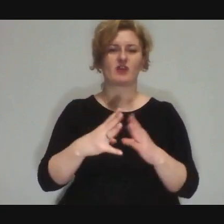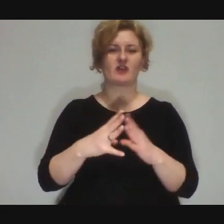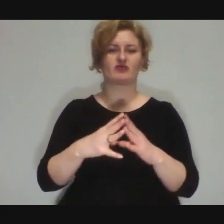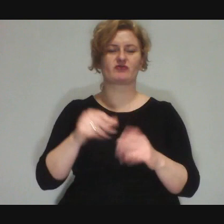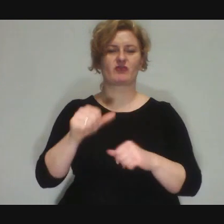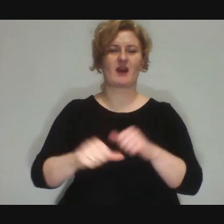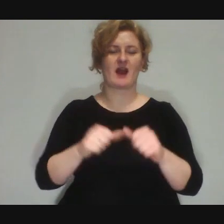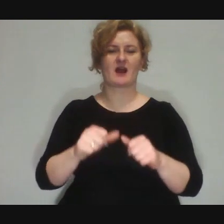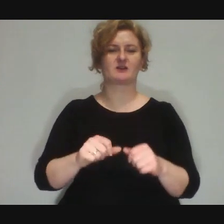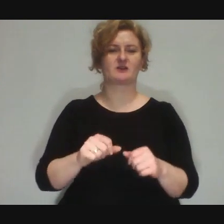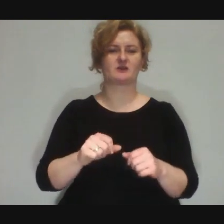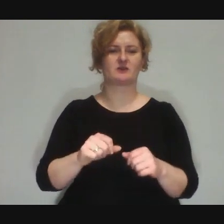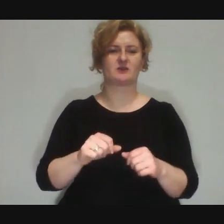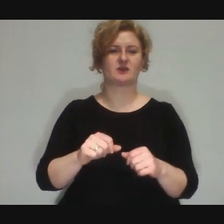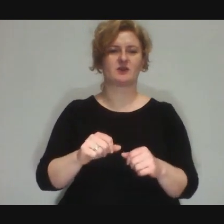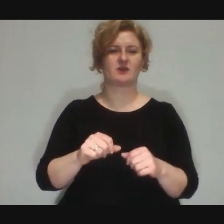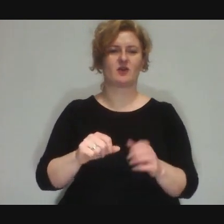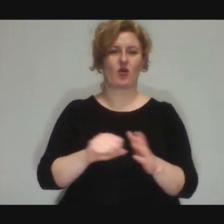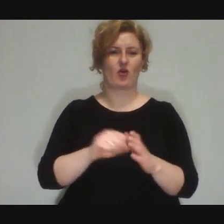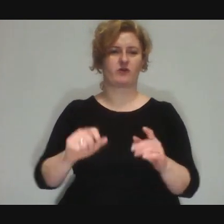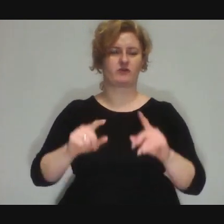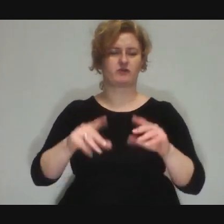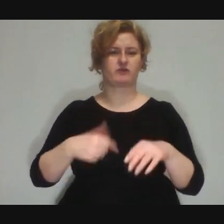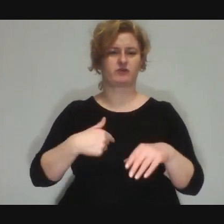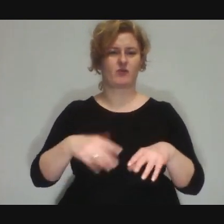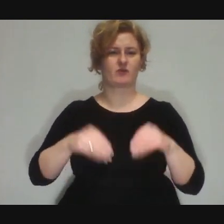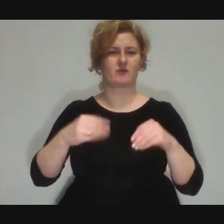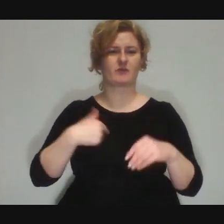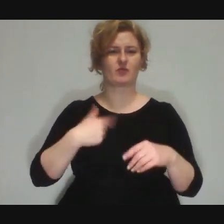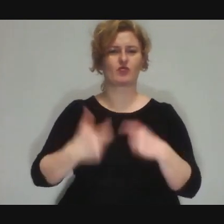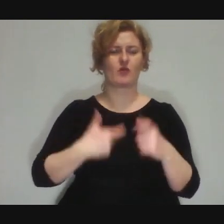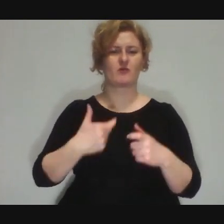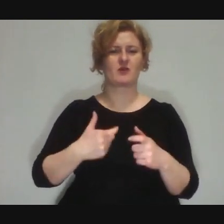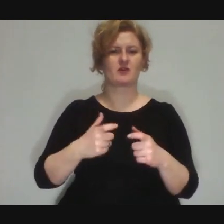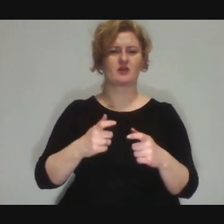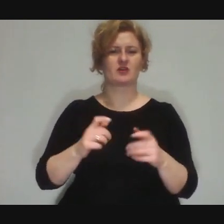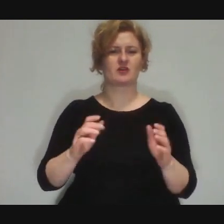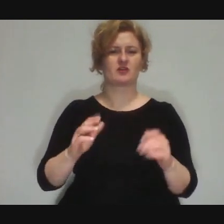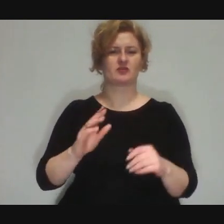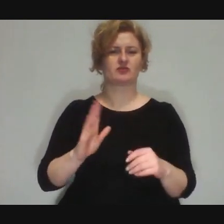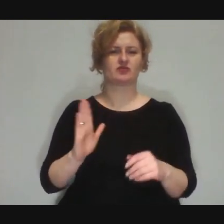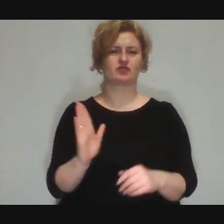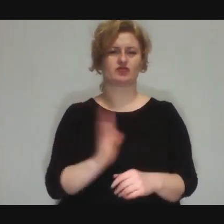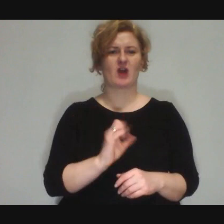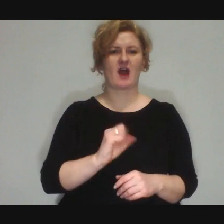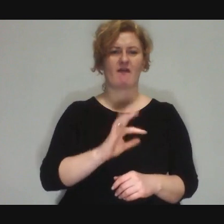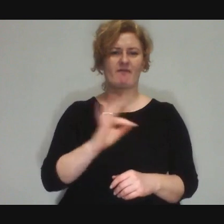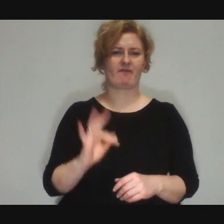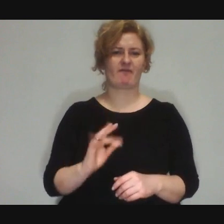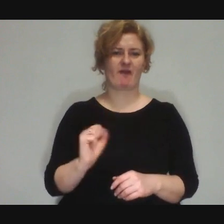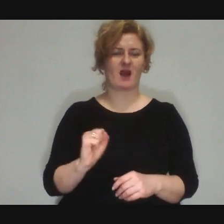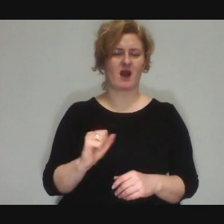Marek: Yes, we did "The Wardrobe" in... in 2013 or 2014... That's not long now!